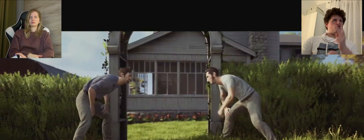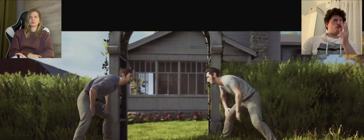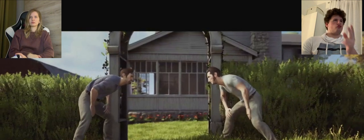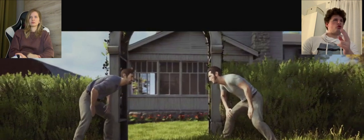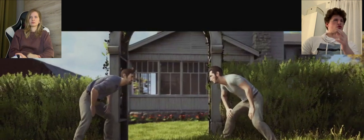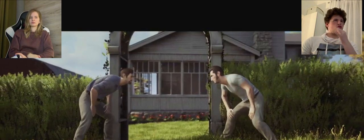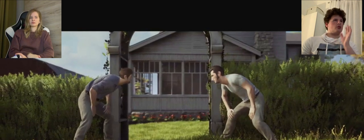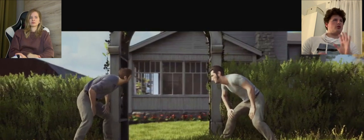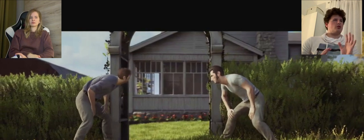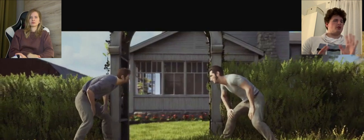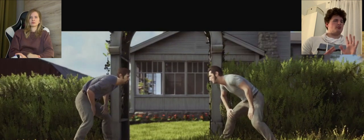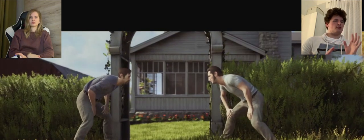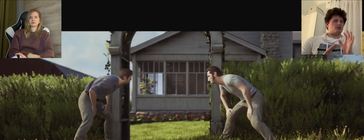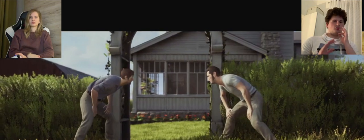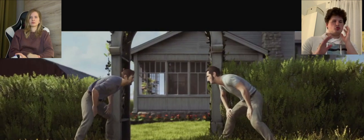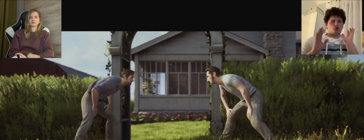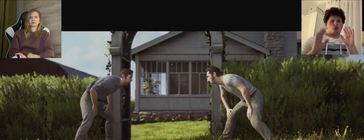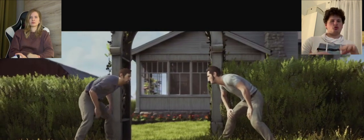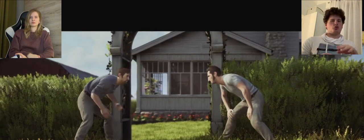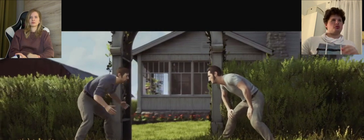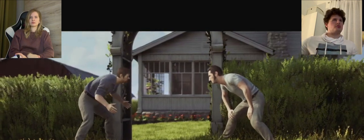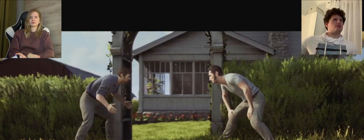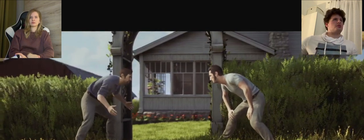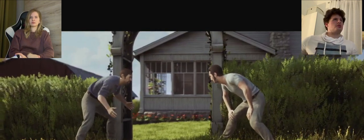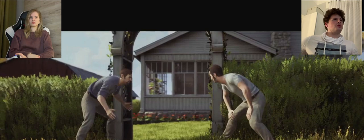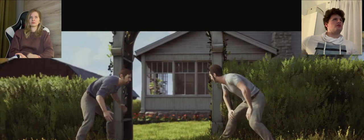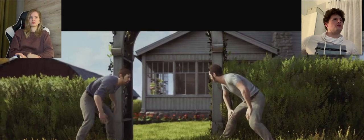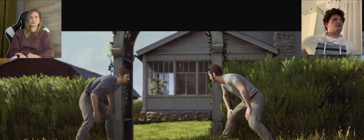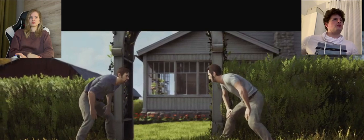A: We better not go in there, we leave them alone